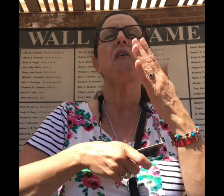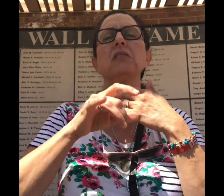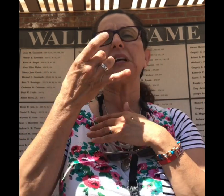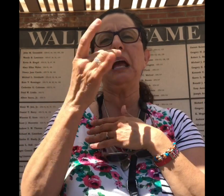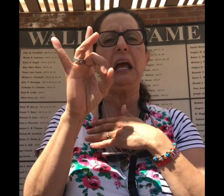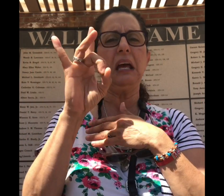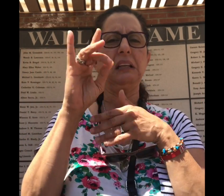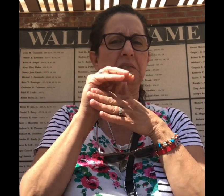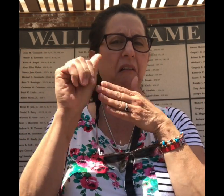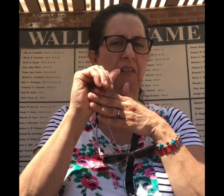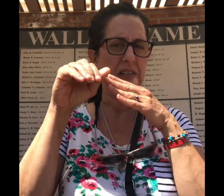Admission is 18.00.